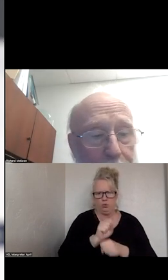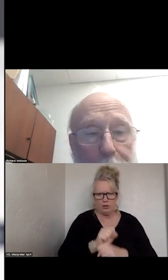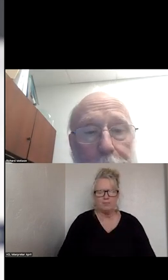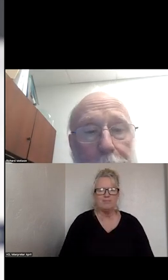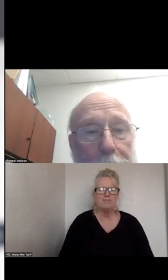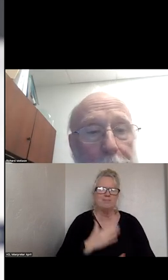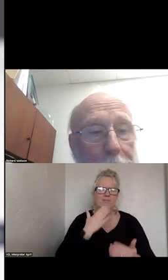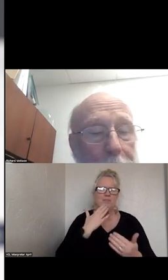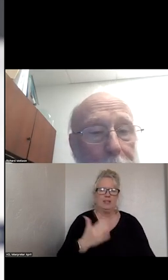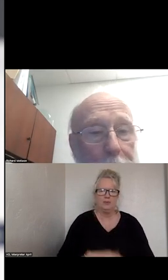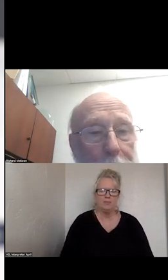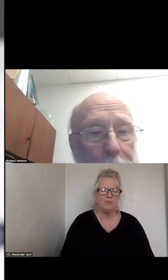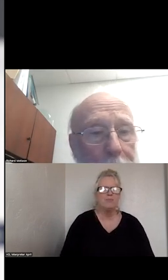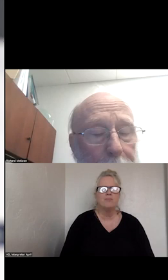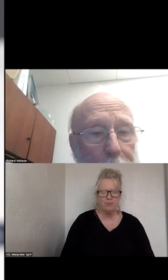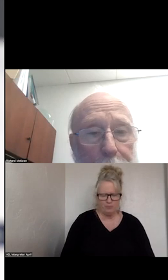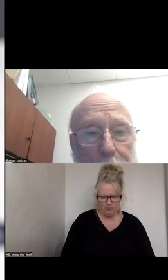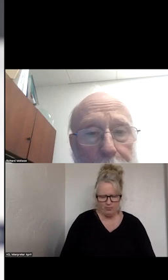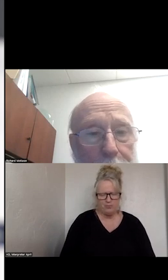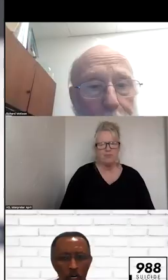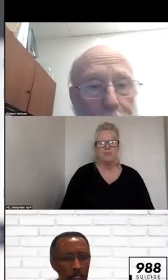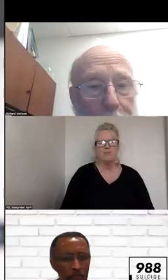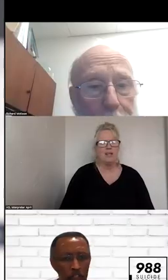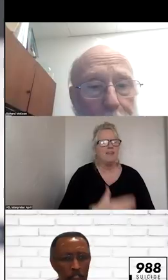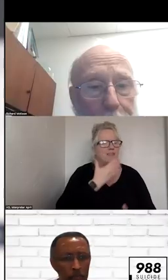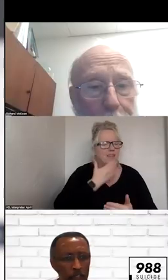: THANK YOU, DOCTOR MCKEON AND THANK YOU TO ALL OF THE EFFORTS